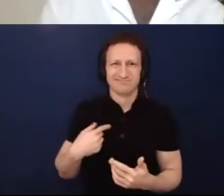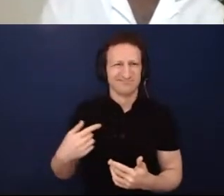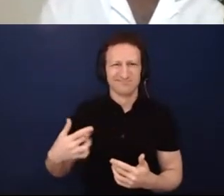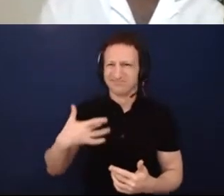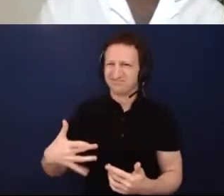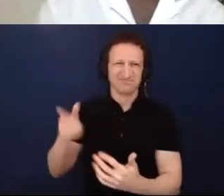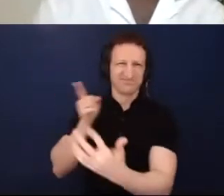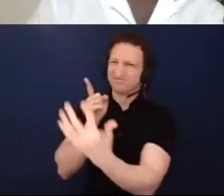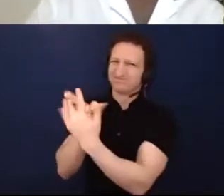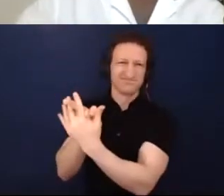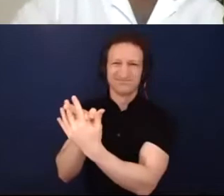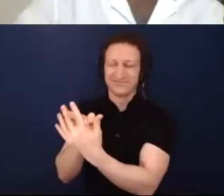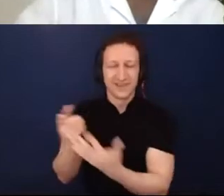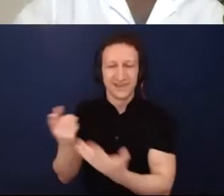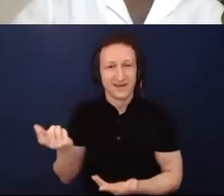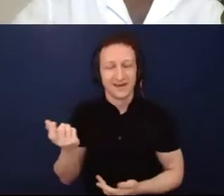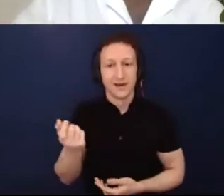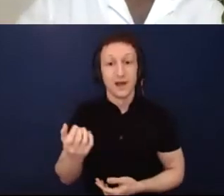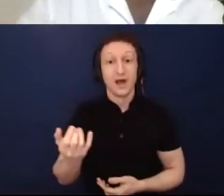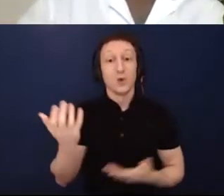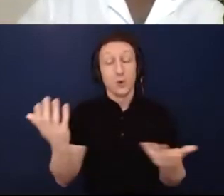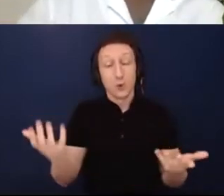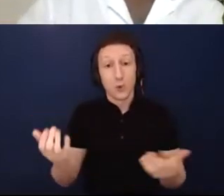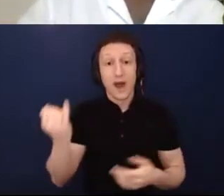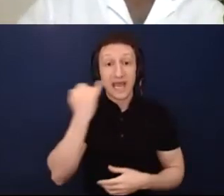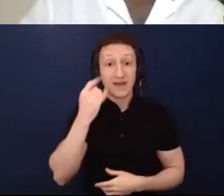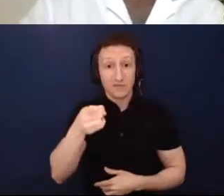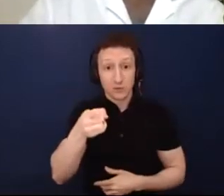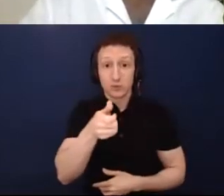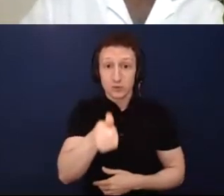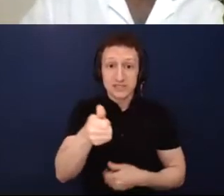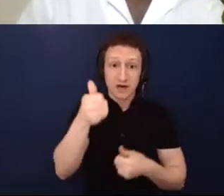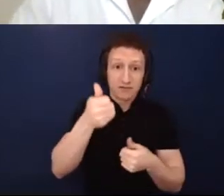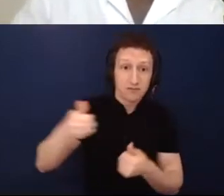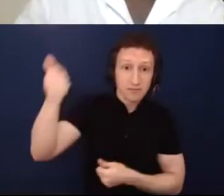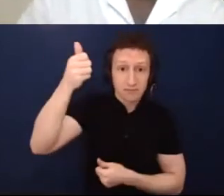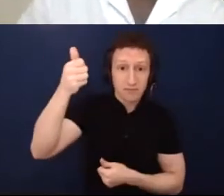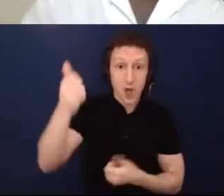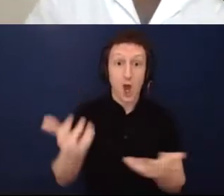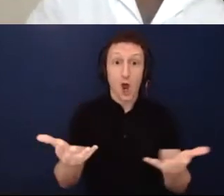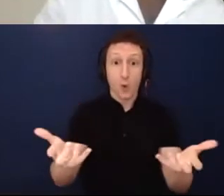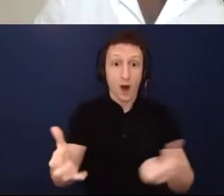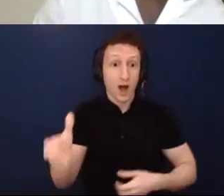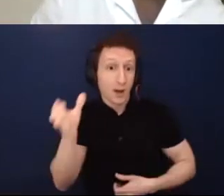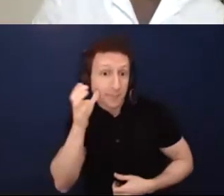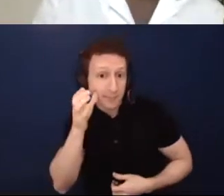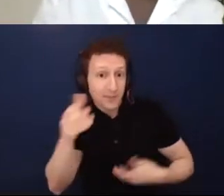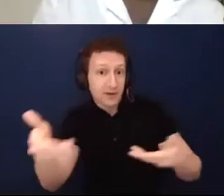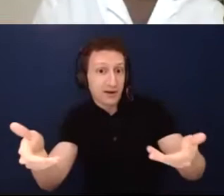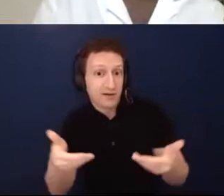you want people to come to the table, how is the table set, really?